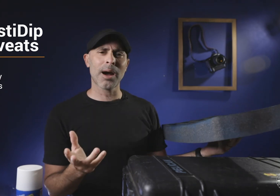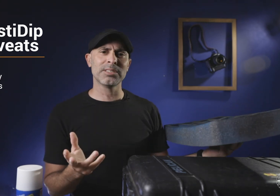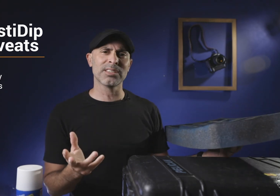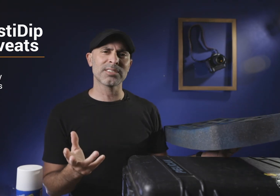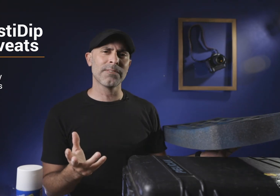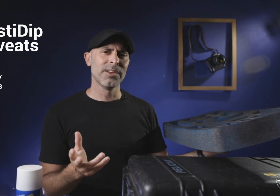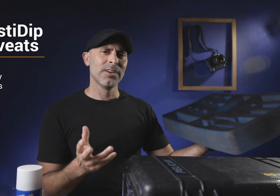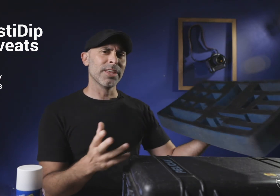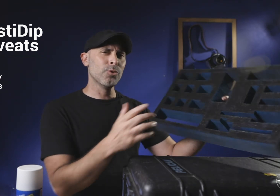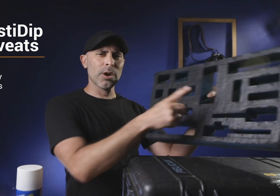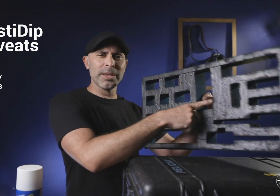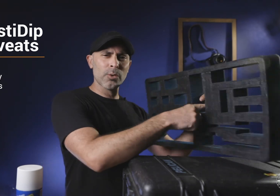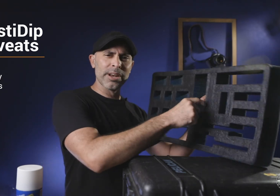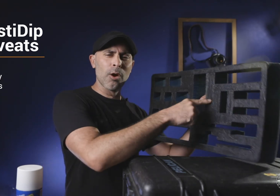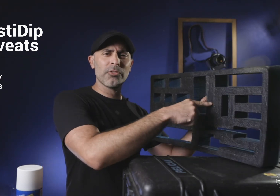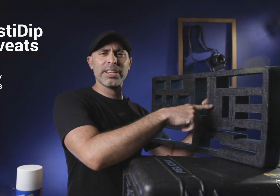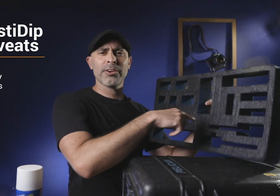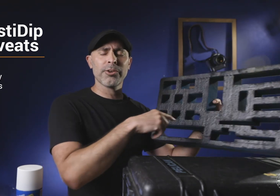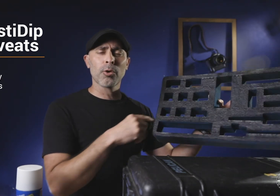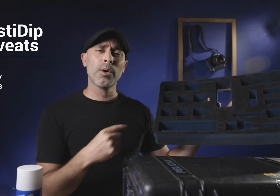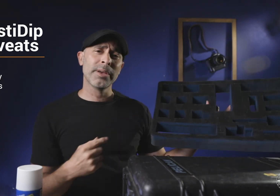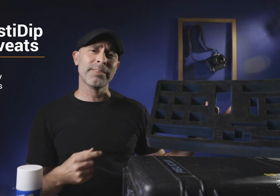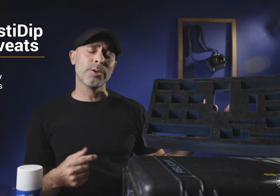common-sense stuff that you wouldn't be doing hopefully near your equipment that